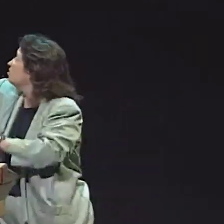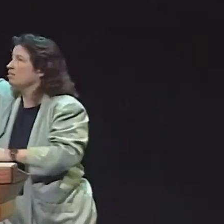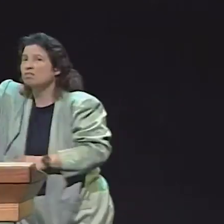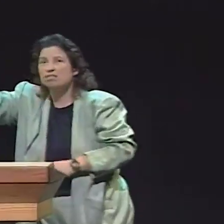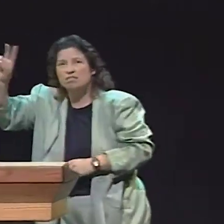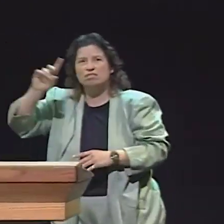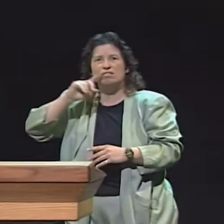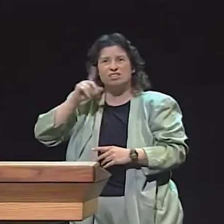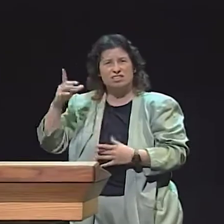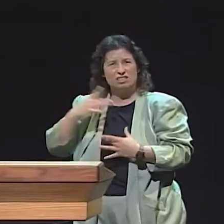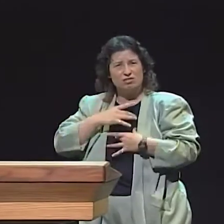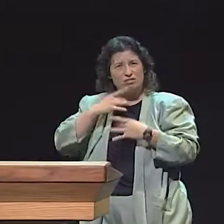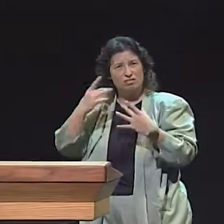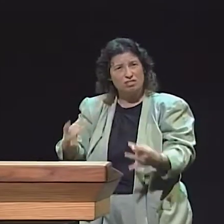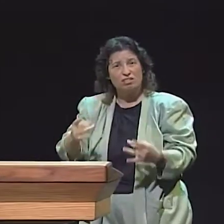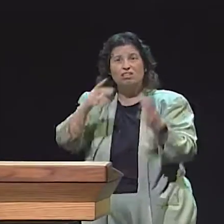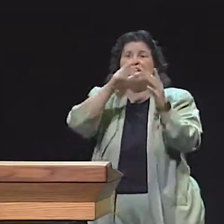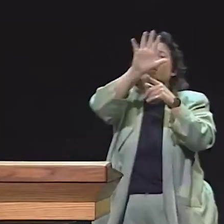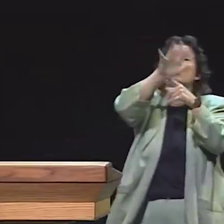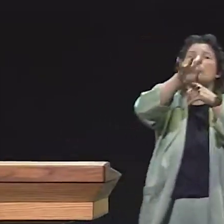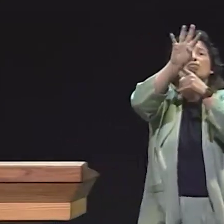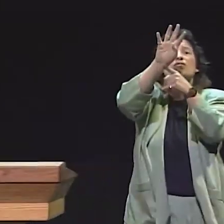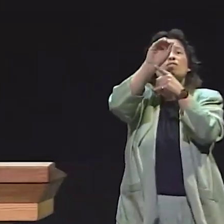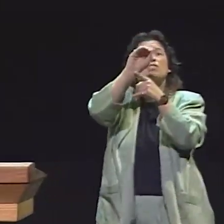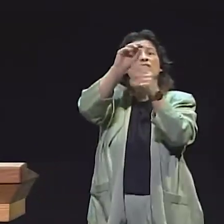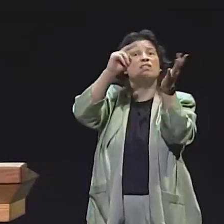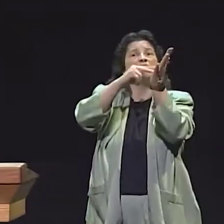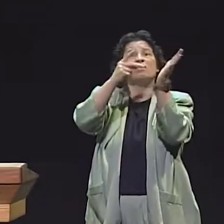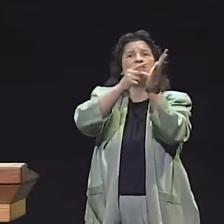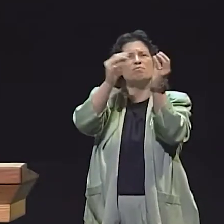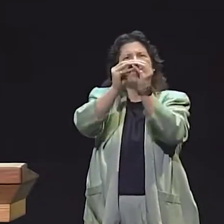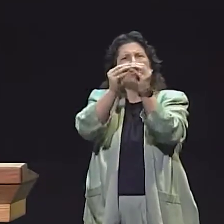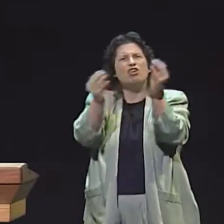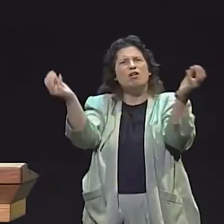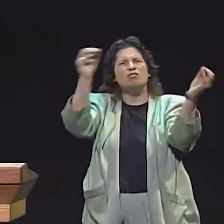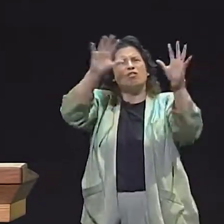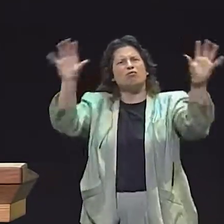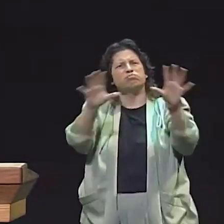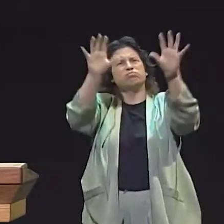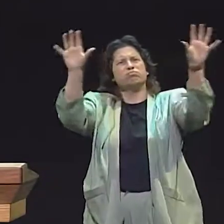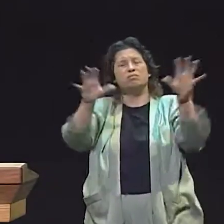HOW MANY FEATURES PER T-UNIT EACH CHILD SIGNED, AND IF WE COMPARE THEM, WE SEE THAT